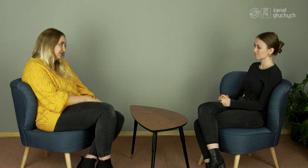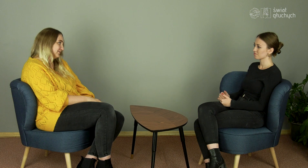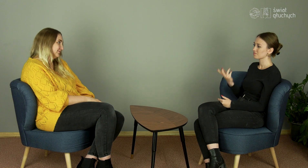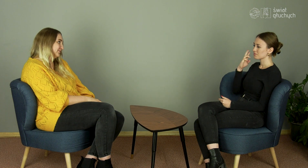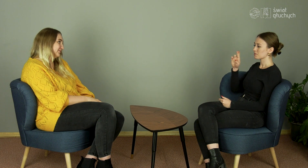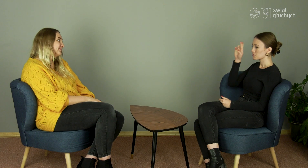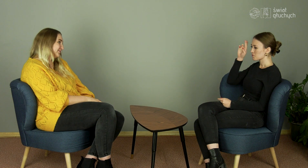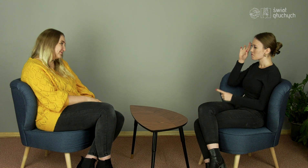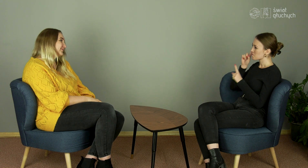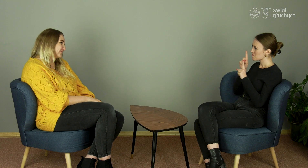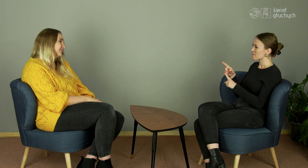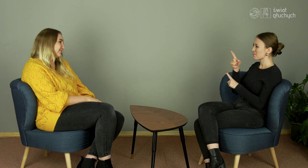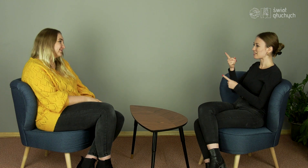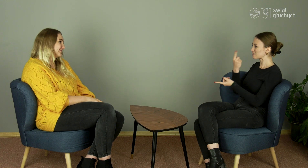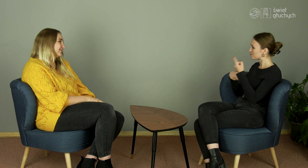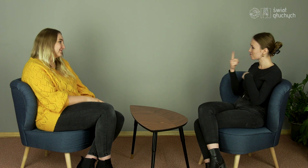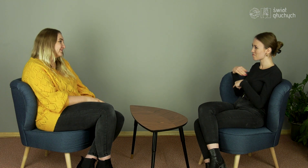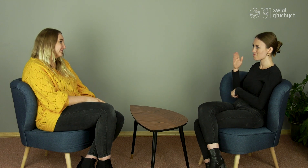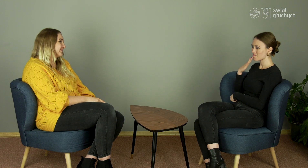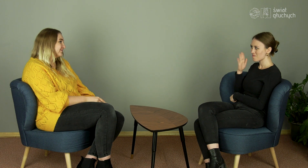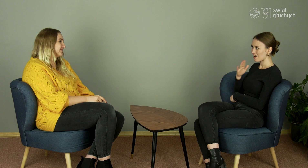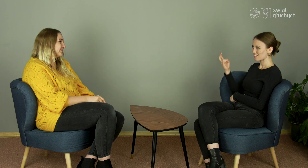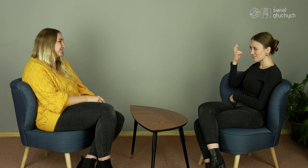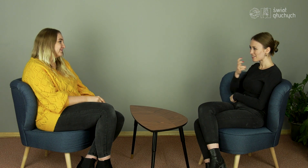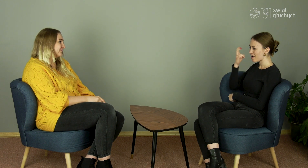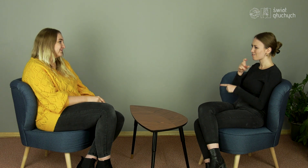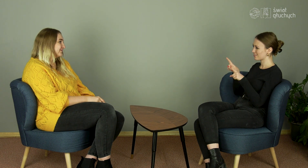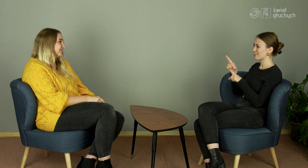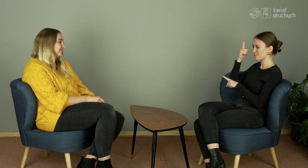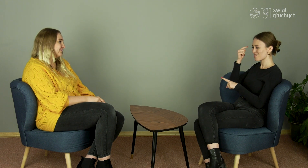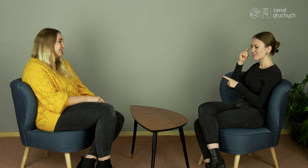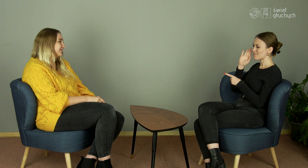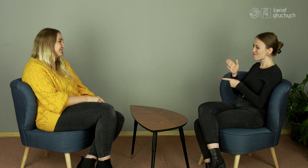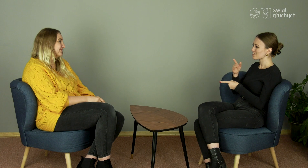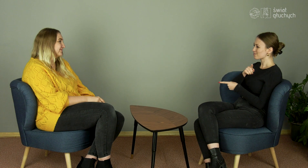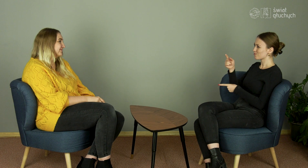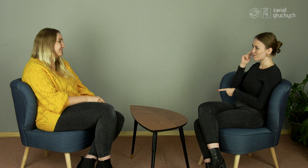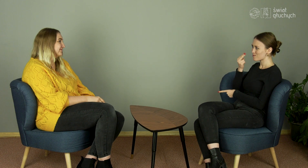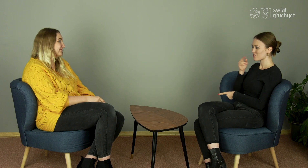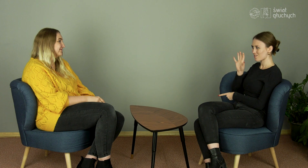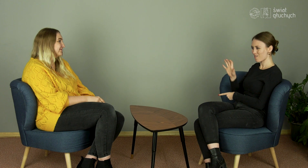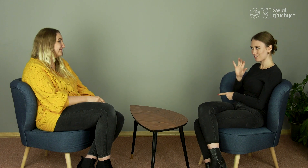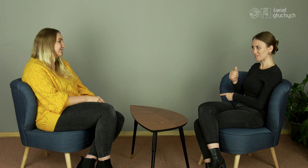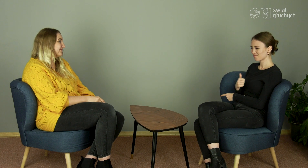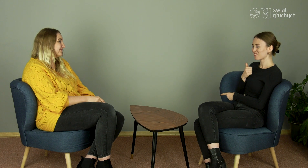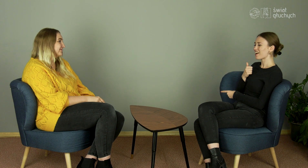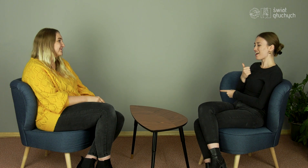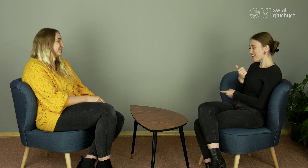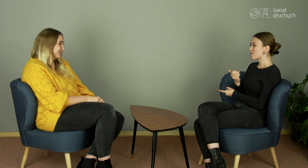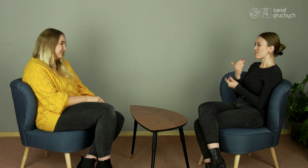I understand, really that, what you are telling is very interesting, also think that the deaf, who will watch you will be proud.